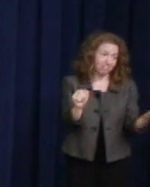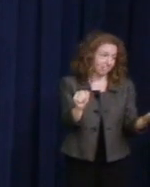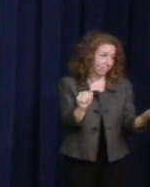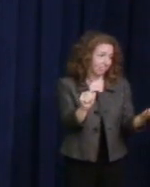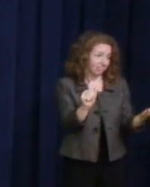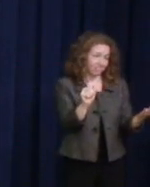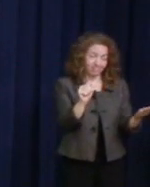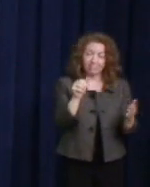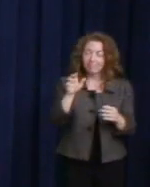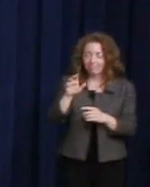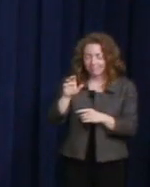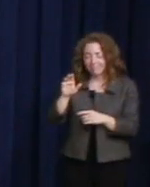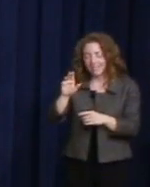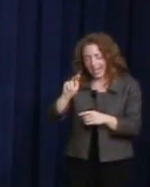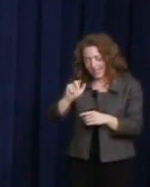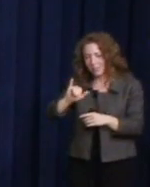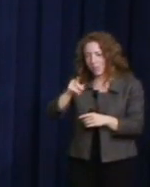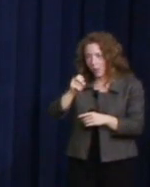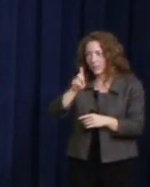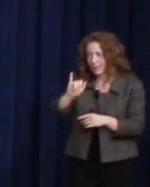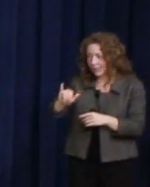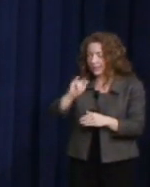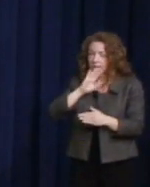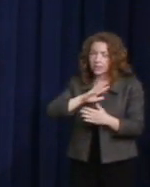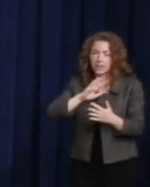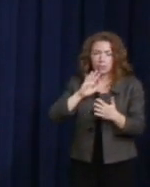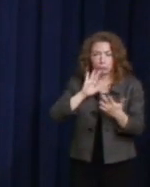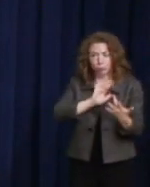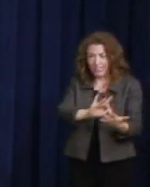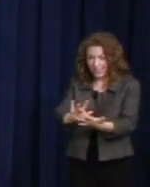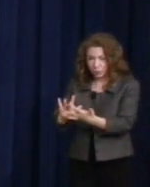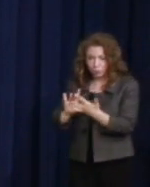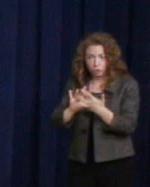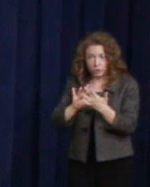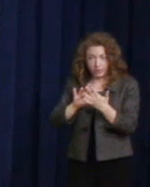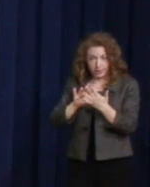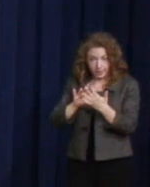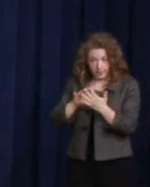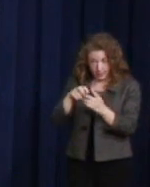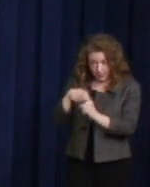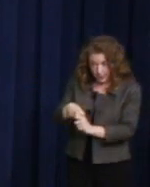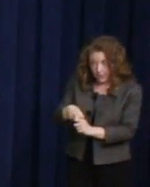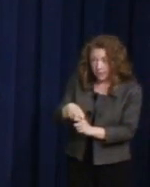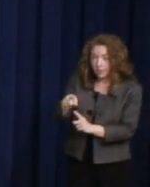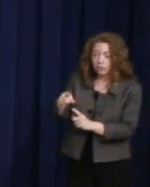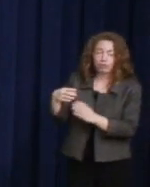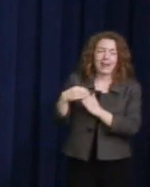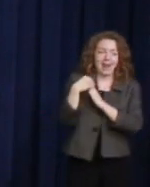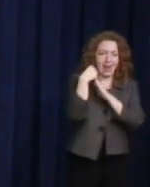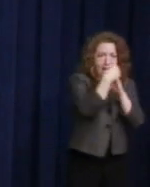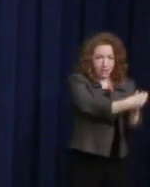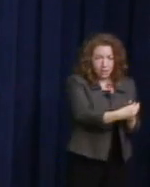reached and led 132 Democrats to lead and file an AMICUS brief that at the end of the day